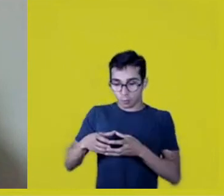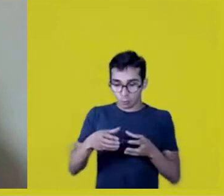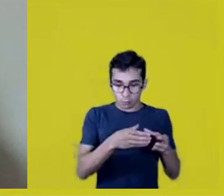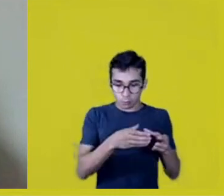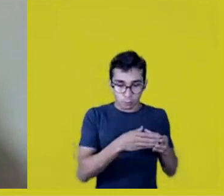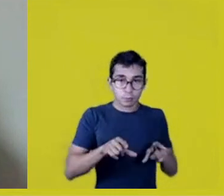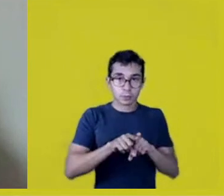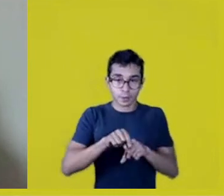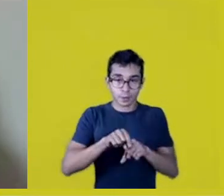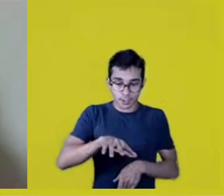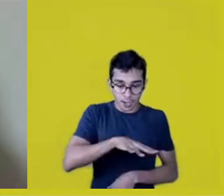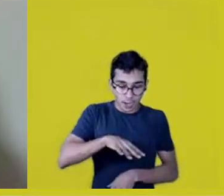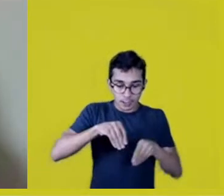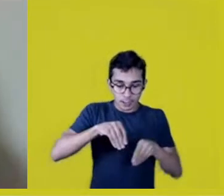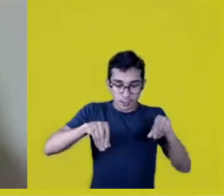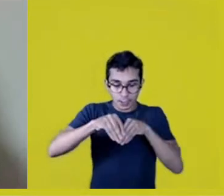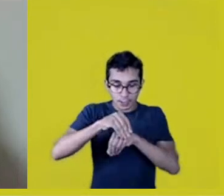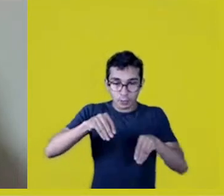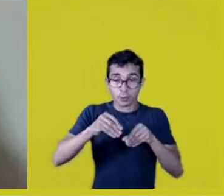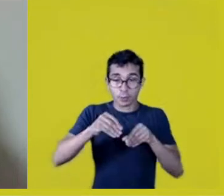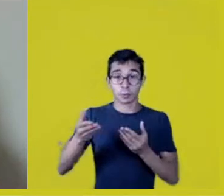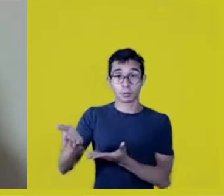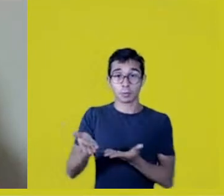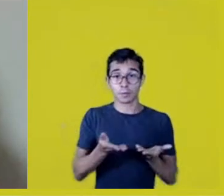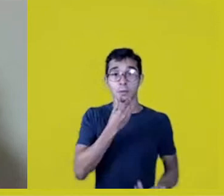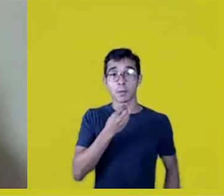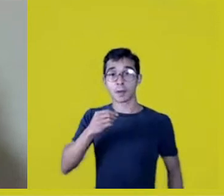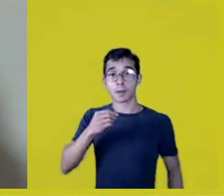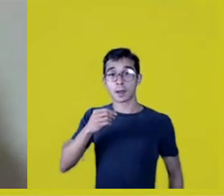with the presence of Nego Bispo, Damiana Campos